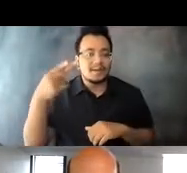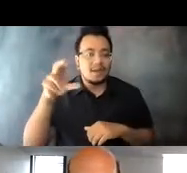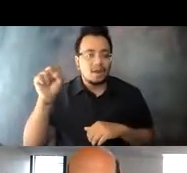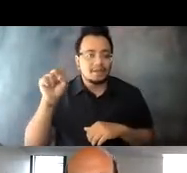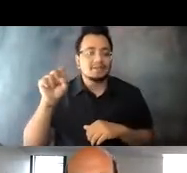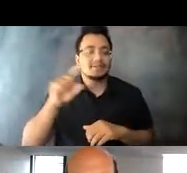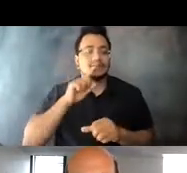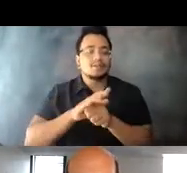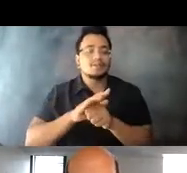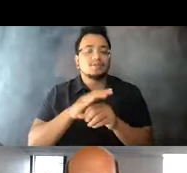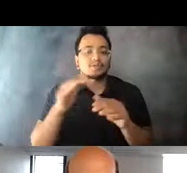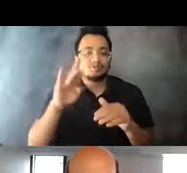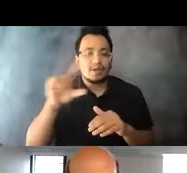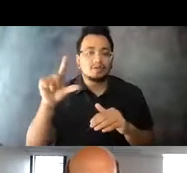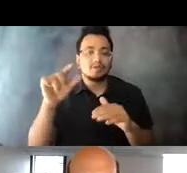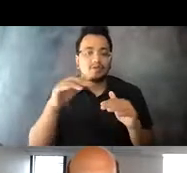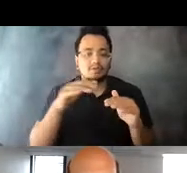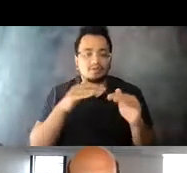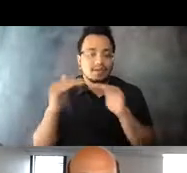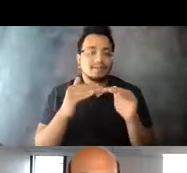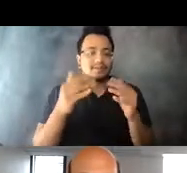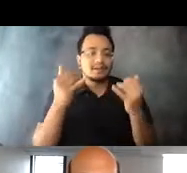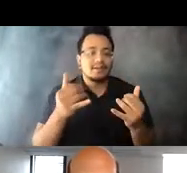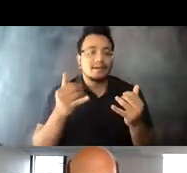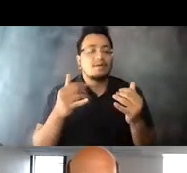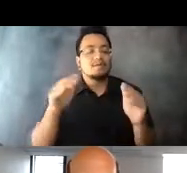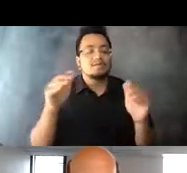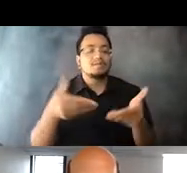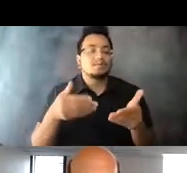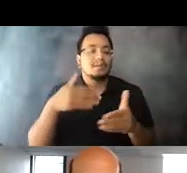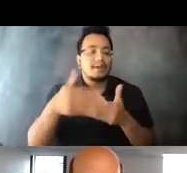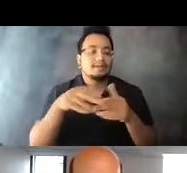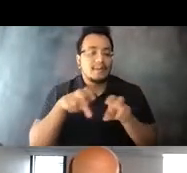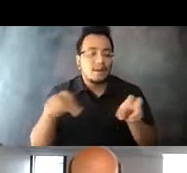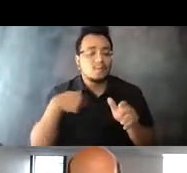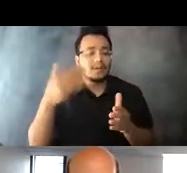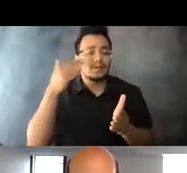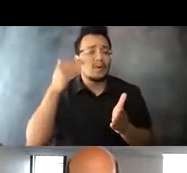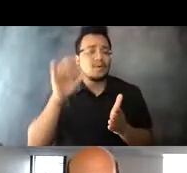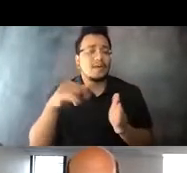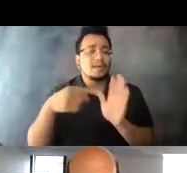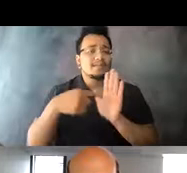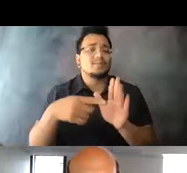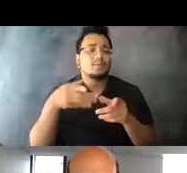15:05:13 It's incredibly important in transportation as you just heard because we all know of examples in our history when our country, through 15:05:18 the transportation system, has left